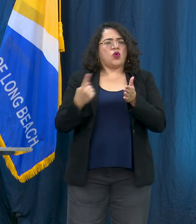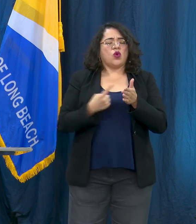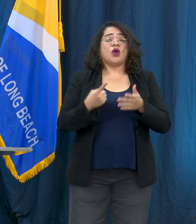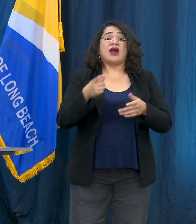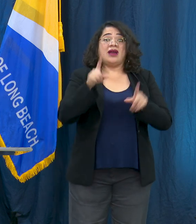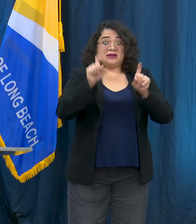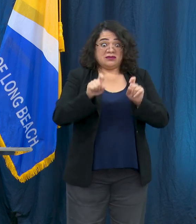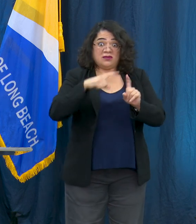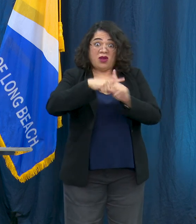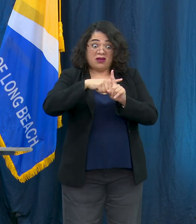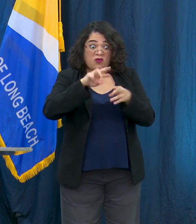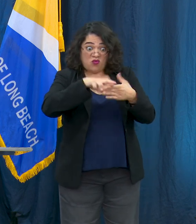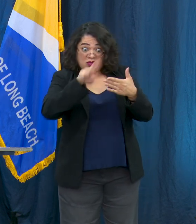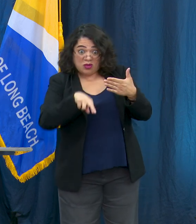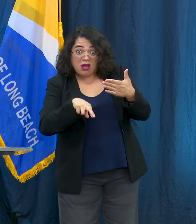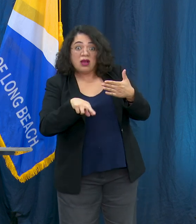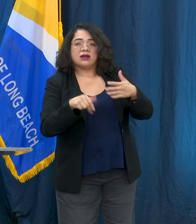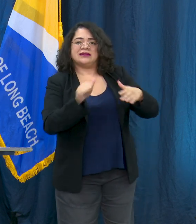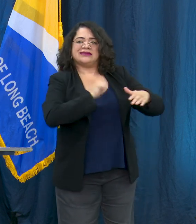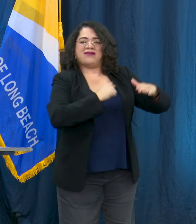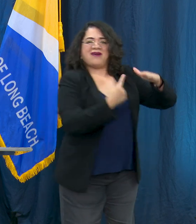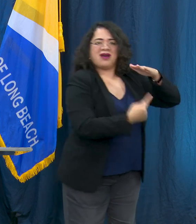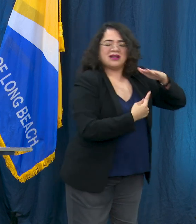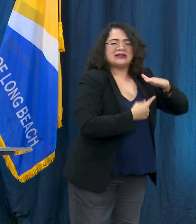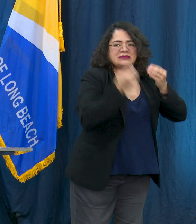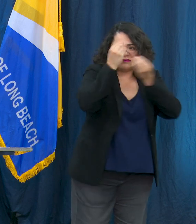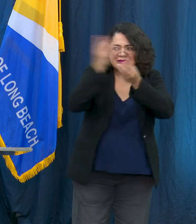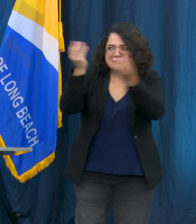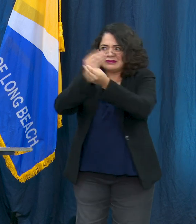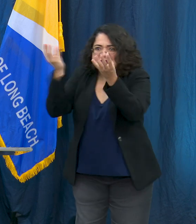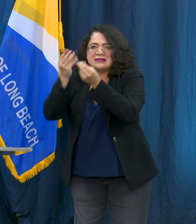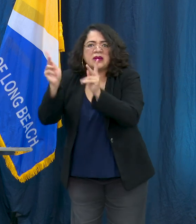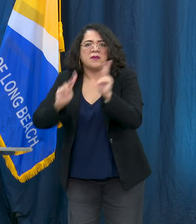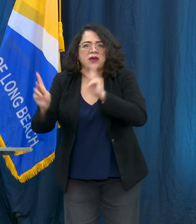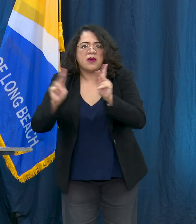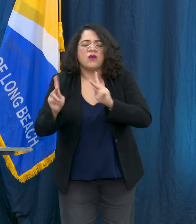notify people that they've been exposed so that they can also quarantine. If you